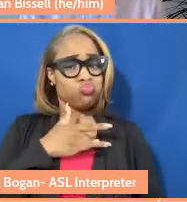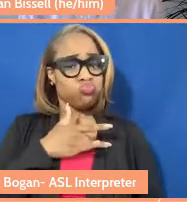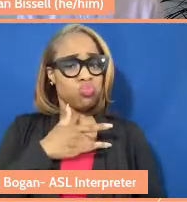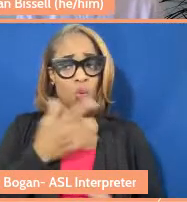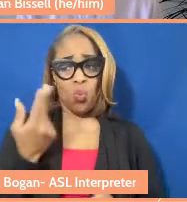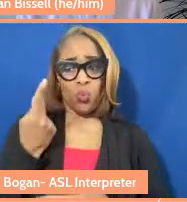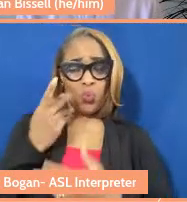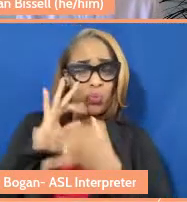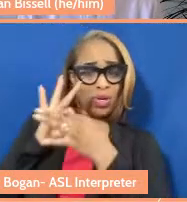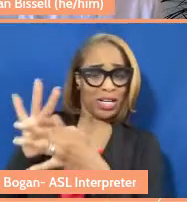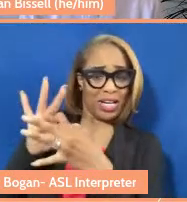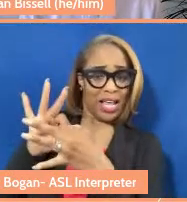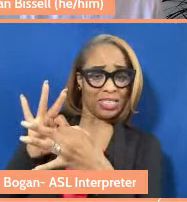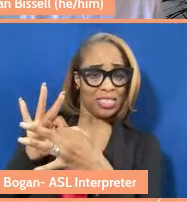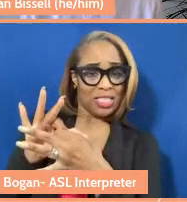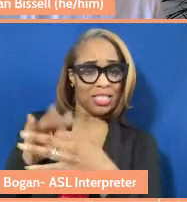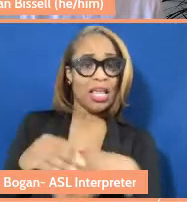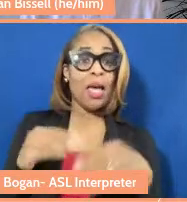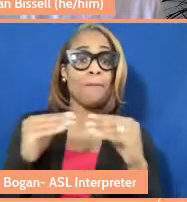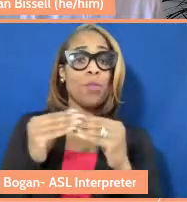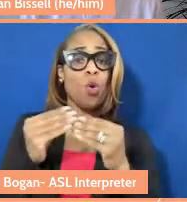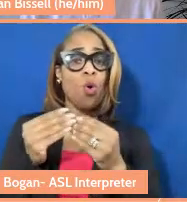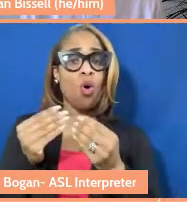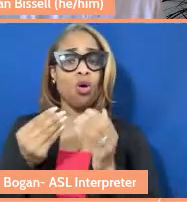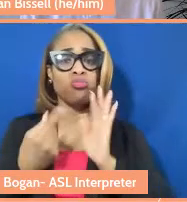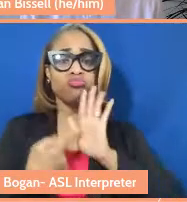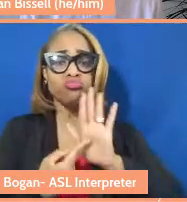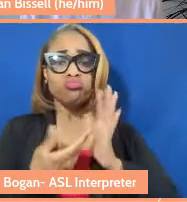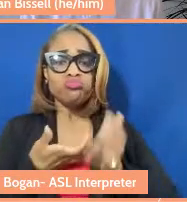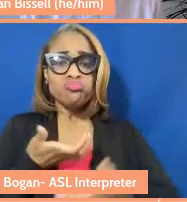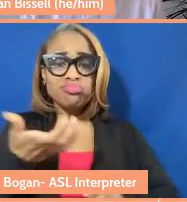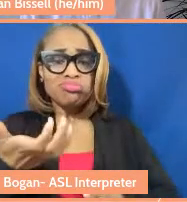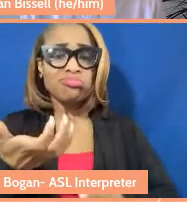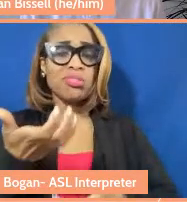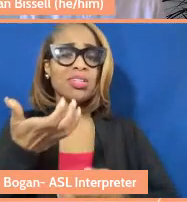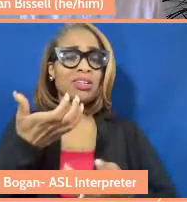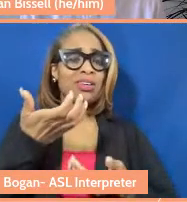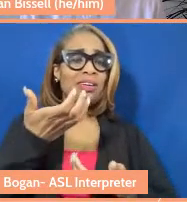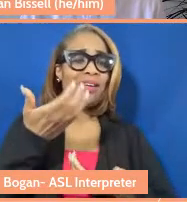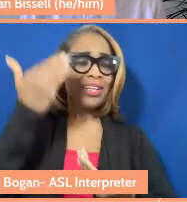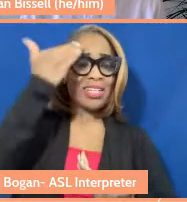And I think more expressions of that, more acknowledgement of that is part of what we need.